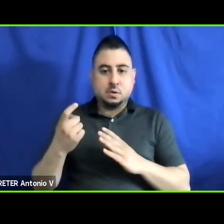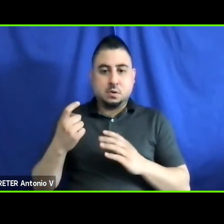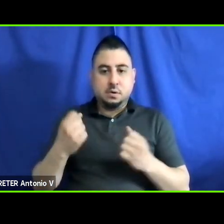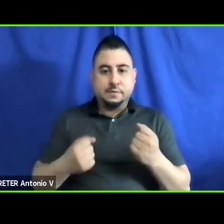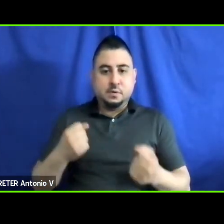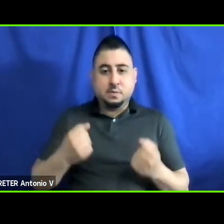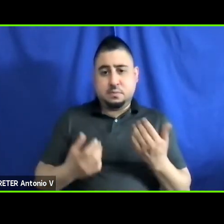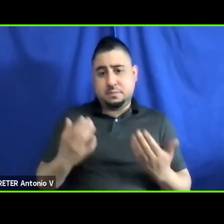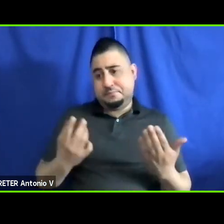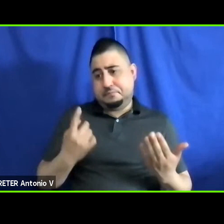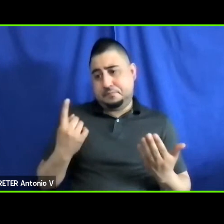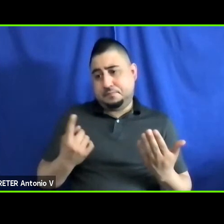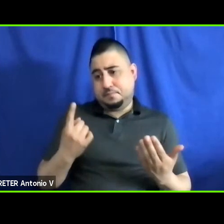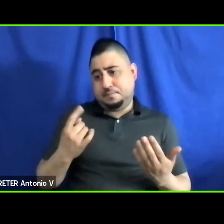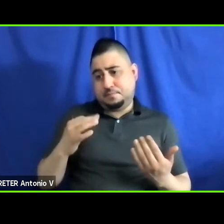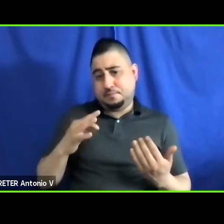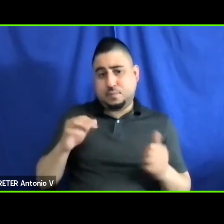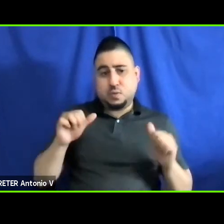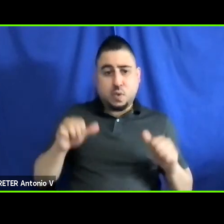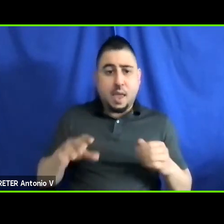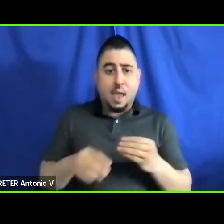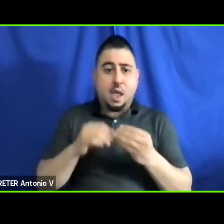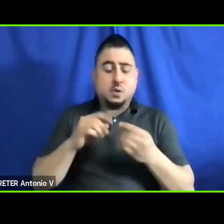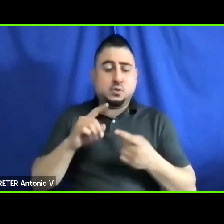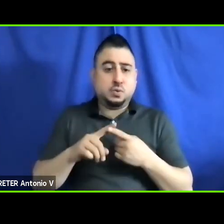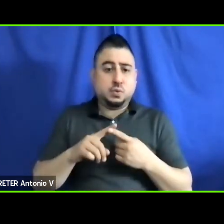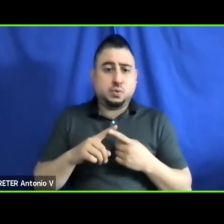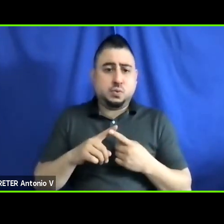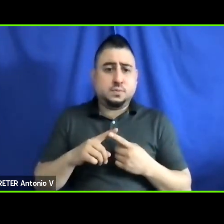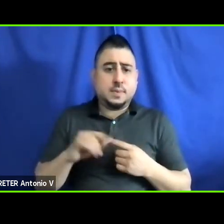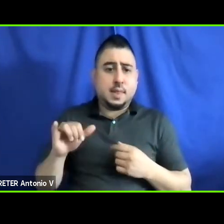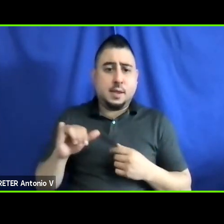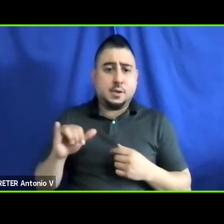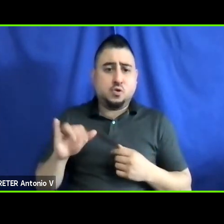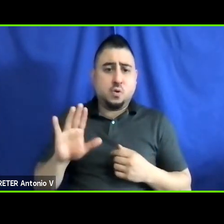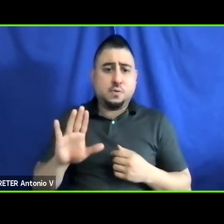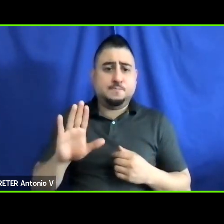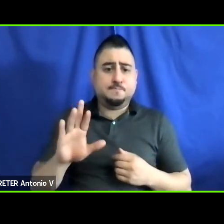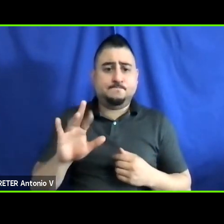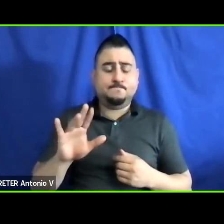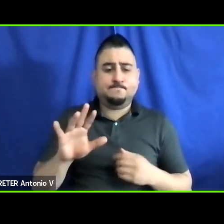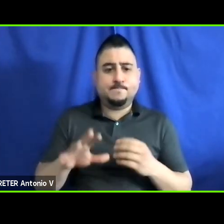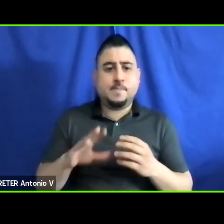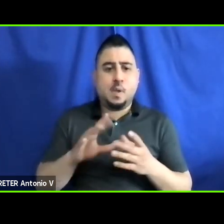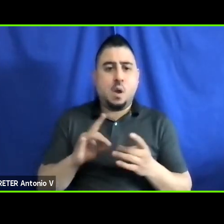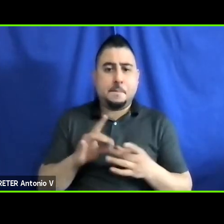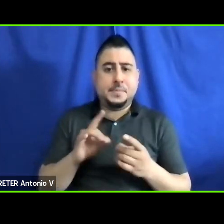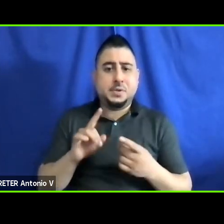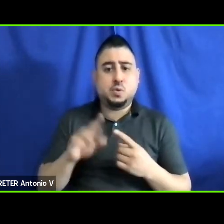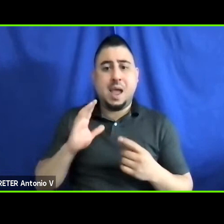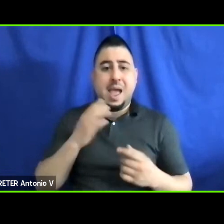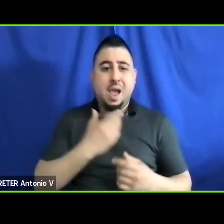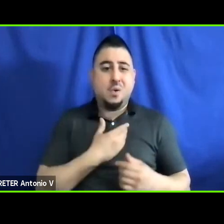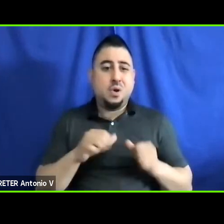this is something if you can, add it to the, to add your comment to our ongoing dialogue